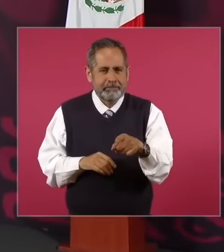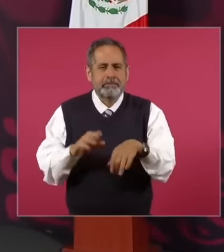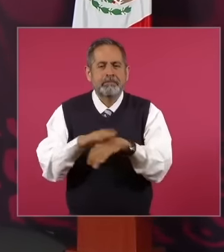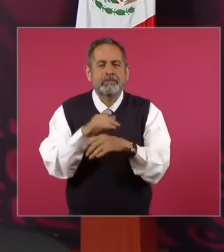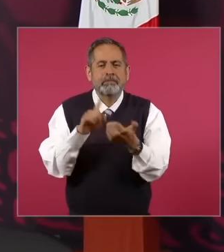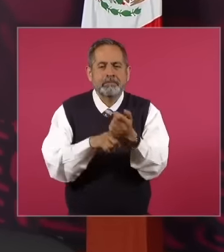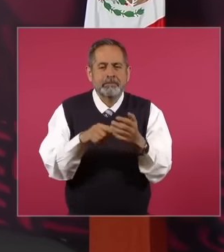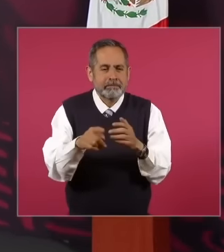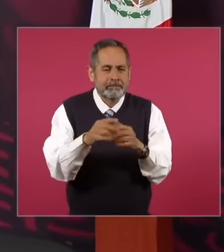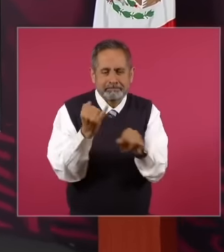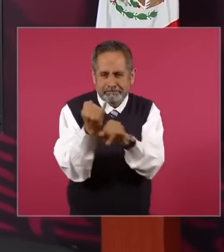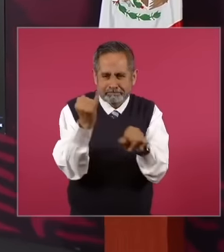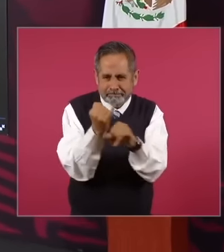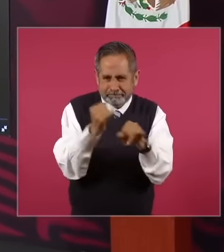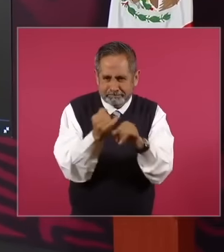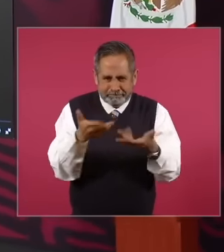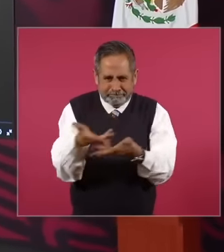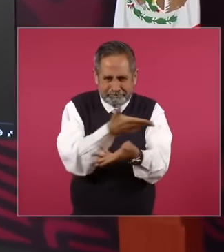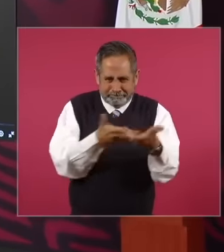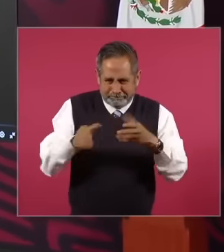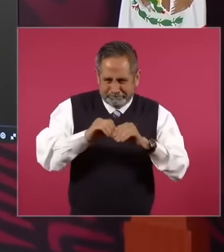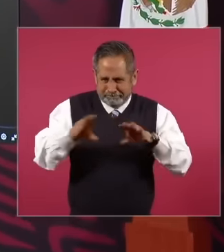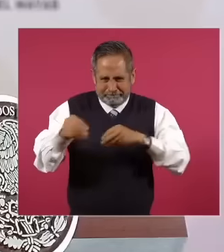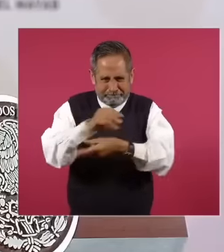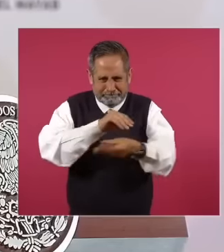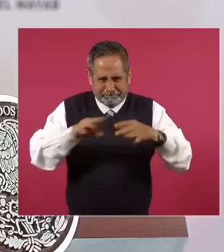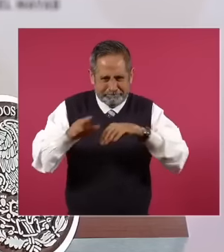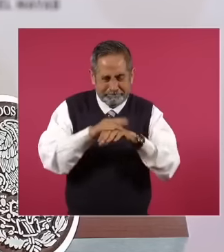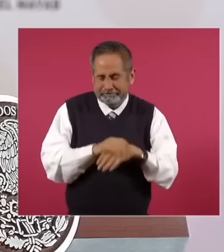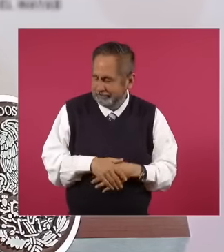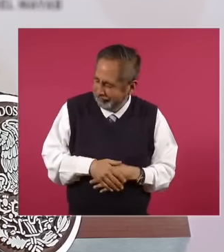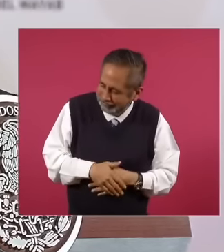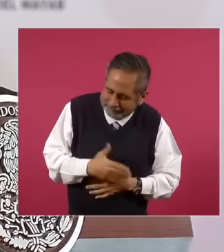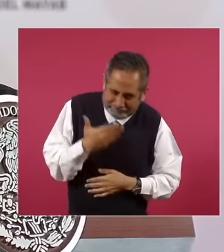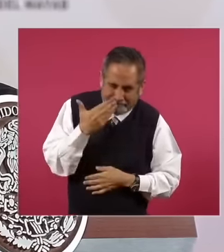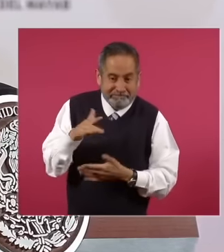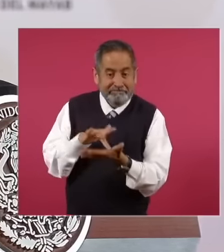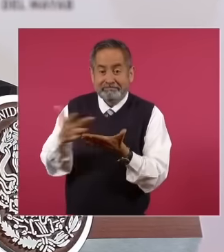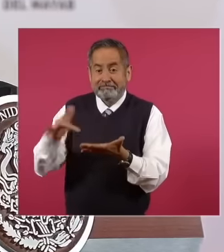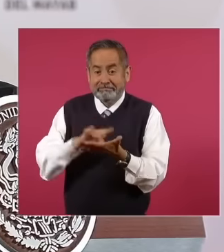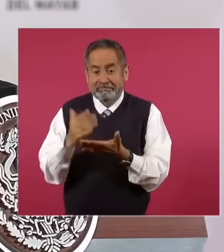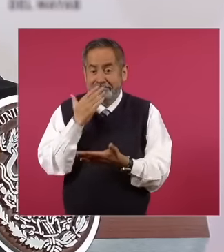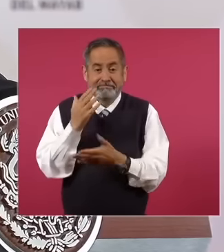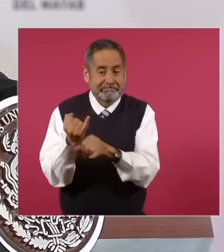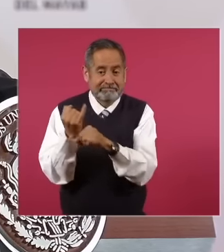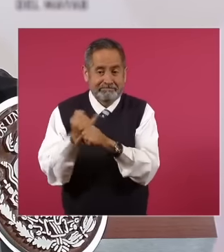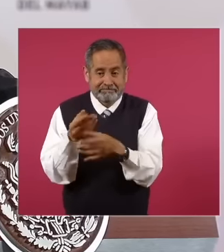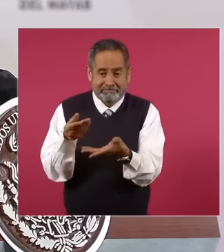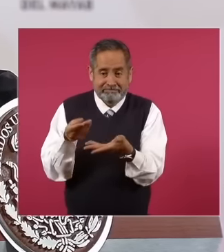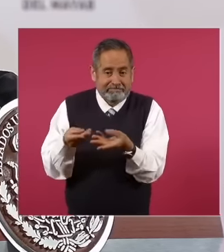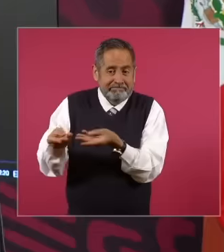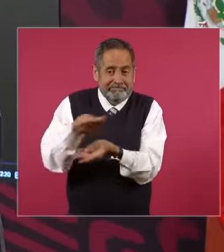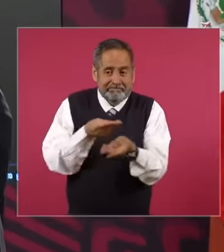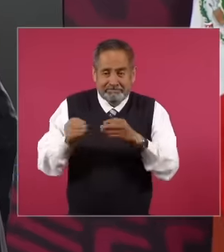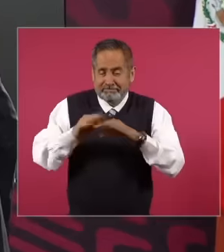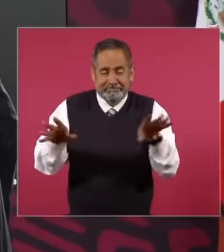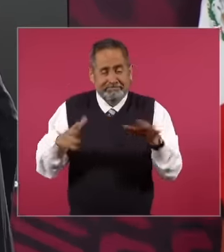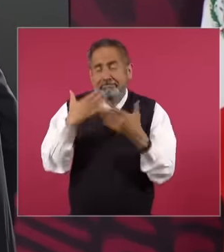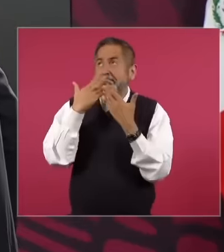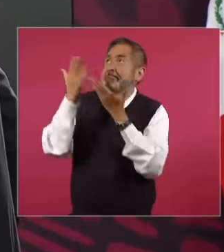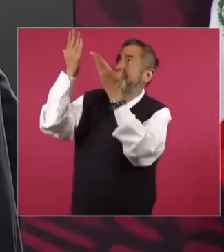in the networks that I thank them very much, very much, blessed social networks